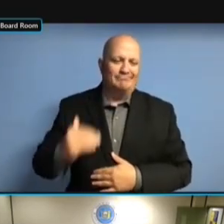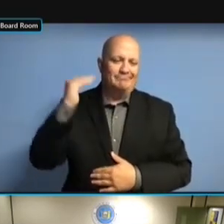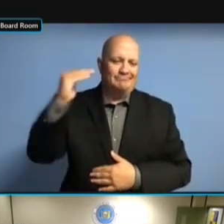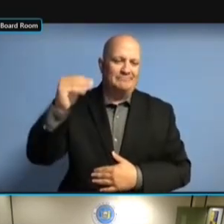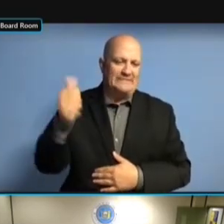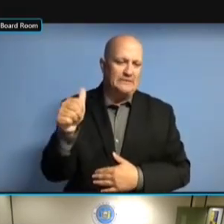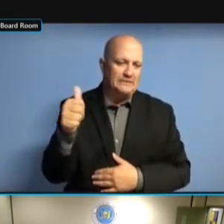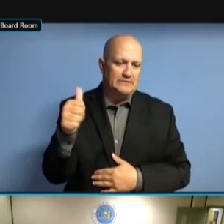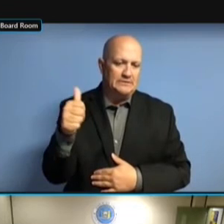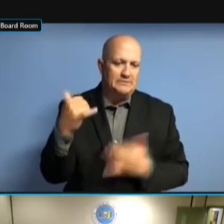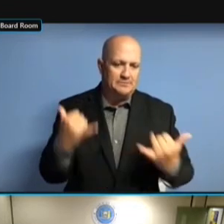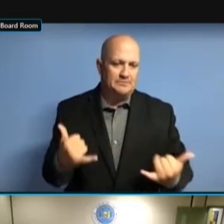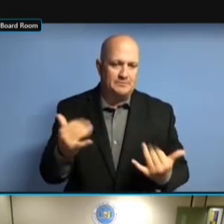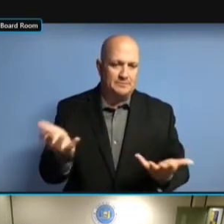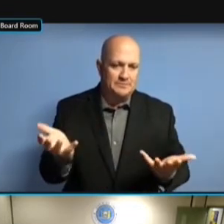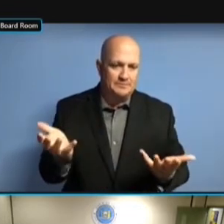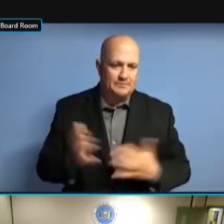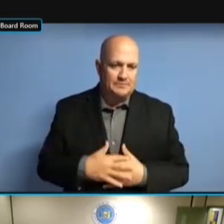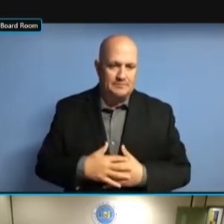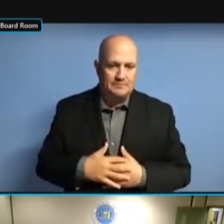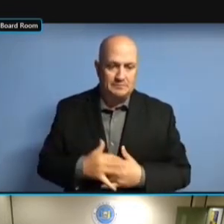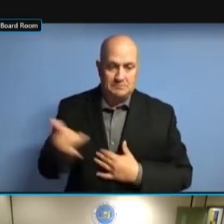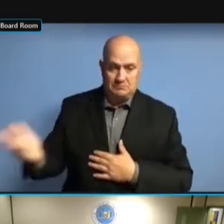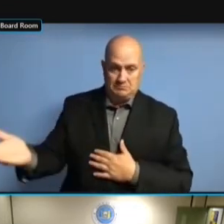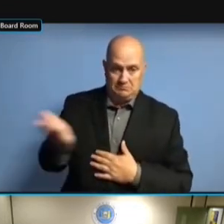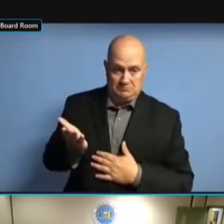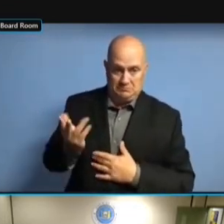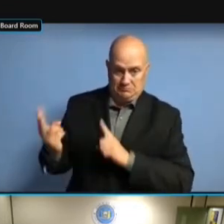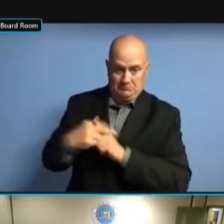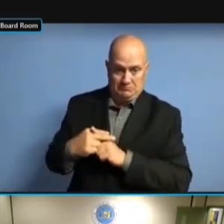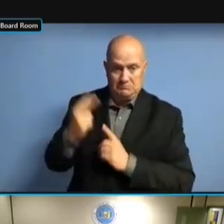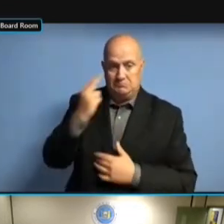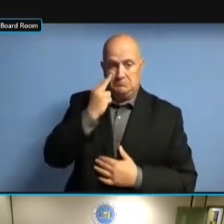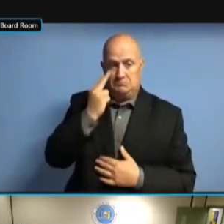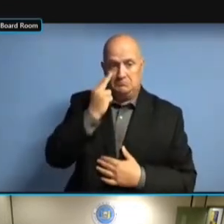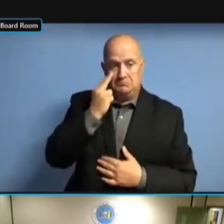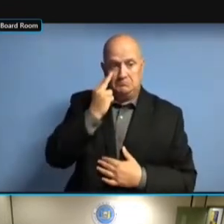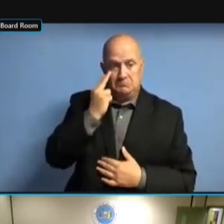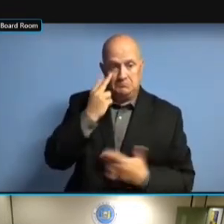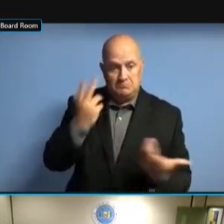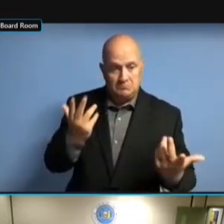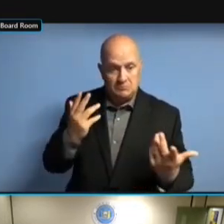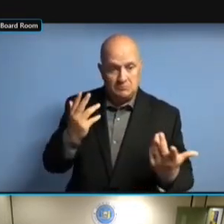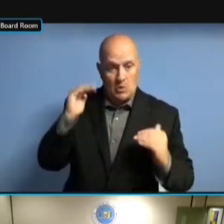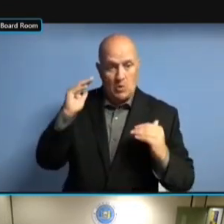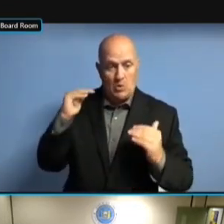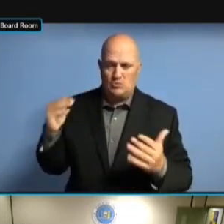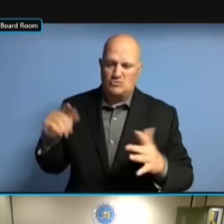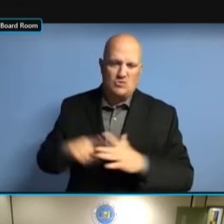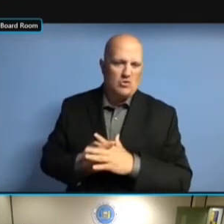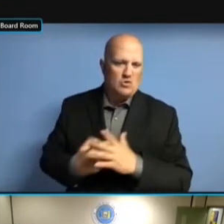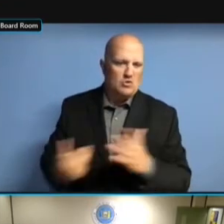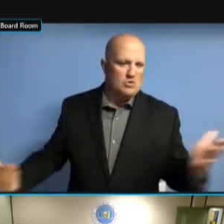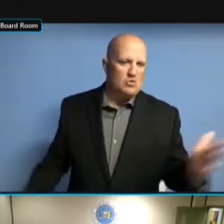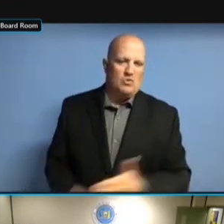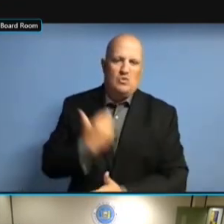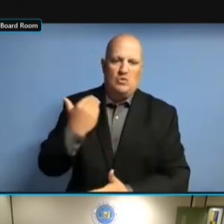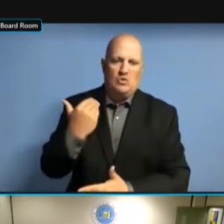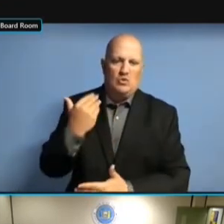WE'LL HAVE TO SEE WHAT THEY ACTUALLY WE'LL HAVE TO SEE WHAT THEY ACTUALLY SUBMIT. ACTUALLY SUBMIT. ACTUALLY SUBMIT. I ACTUALLY SUBMIT. I IMAGINE ACTUALLY SUBMIT. I IMAGINE SINCE ACTUALLY SUBMIT. I IMAGINE SINCE IT'S ACTUALLY SUBMIT. I IMAGINE SINCE IT'S GOING ACTUALLY SUBMIT. I IMAGINE SINCE IT'S GOING TO ACTUALLY SUBMIT. I IMAGINE SINCE IT'S GOING TO BE I IMAGINE SINCE IT'S GOING TO BE I IMAGINE SINCE IT'S GOING TO BE A I IMAGINE SINCE IT'S GOING TO BE A WHOLE I IMAGINE SINCE IT'S GOING TO BE A WHOLE NEW I IMAGINE SINCE IT'S GOING TO BE A WHOLE NEW SOFTWARE I IMAGINE SINCE IT'S GOING TO BE A WHOLE NEW SOFTWARE RELEASE, I IMAGINE SINCE IT'S GOING TO BE A WHOLE NEW SOFTWARE RELEASE, IT A WHOLE NEW SOFTWARE RELEASE, IT A WHOLE NEW SOFTWARE RELEASE, IT WILL A WHOLE NEW SOFTWARE RELEASE, IT WILL HAVE A WHOLE NEW SOFTWARE RELEASE, IT WILL HAVE TO A WHOLE NEW SOFTWARE RELEASE, IT WILL HAVE TO GO A WHOLE NEW SOFTWARE RELEASE, IT WILL HAVE TO GO THROUGH A WHOLE NEW SOFTWARE RELEASE, IT WILL HAVE TO GO THROUGH A A WHOLE NEW SOFTWARE RELEASE, IT WILL HAVE TO GO THROUGH A WHOLE WILL HAVE TO GO THROUGH A WHOLE WILL HAVE TO GO THROUGH A WHOLE NEW, WILL HAVE TO GO THROUGH A WHOLE NEW, YOU WILL HAVE TO GO THROUGH A WHOLE NEW, YOU KNOW, WILL HAVE TO GO THROUGH A WHOLE NEW, YOU KNOW, BARRAGE WILL HAVE TO GO THROUGH A WHOLE NEW, YOU KNOW, BARRAGE OF NEW, YOU KNOW, BARRAGE OF NEW, YOU KNOW, BARRAGE OF TESTING NEW, YOU KNOW, BARRAGE OF TESTING FOR NEW, YOU KNOW, BARRAGE OF TESTING FOR THE